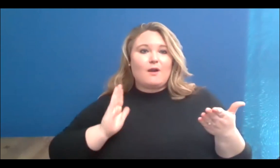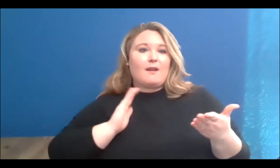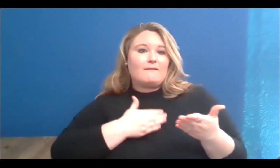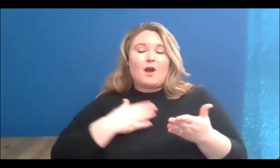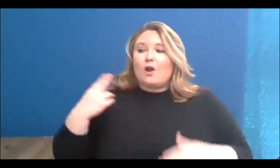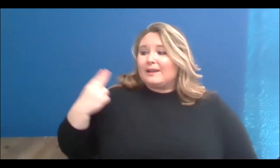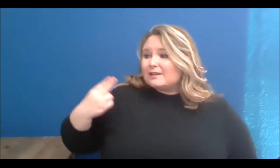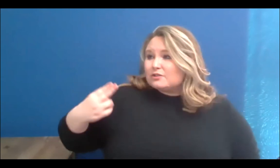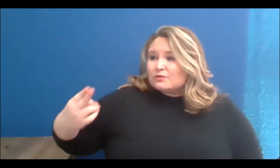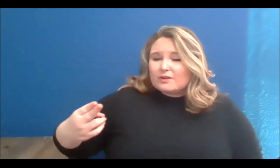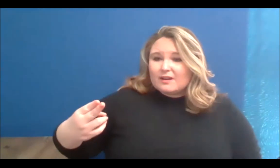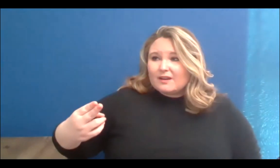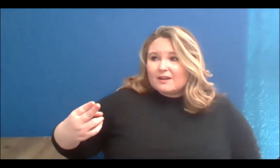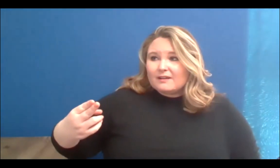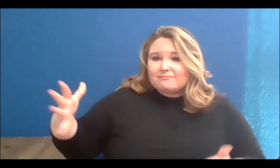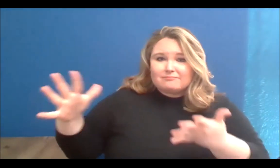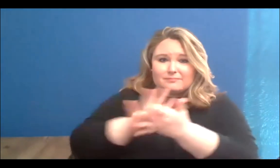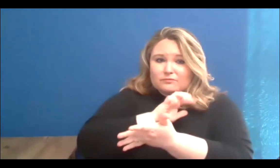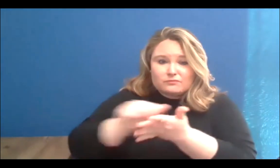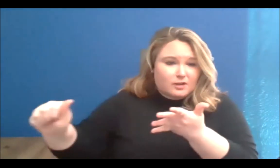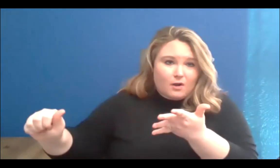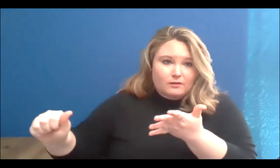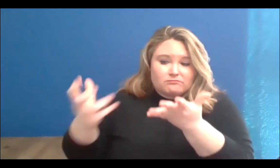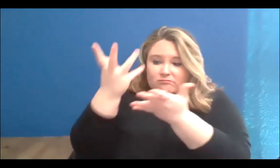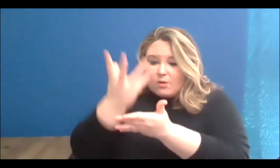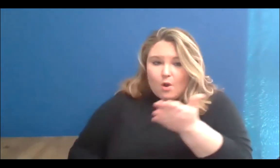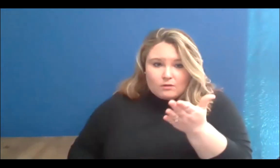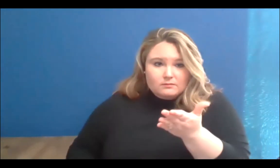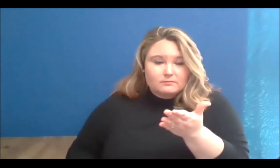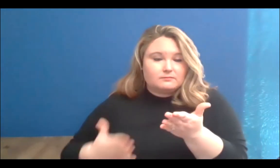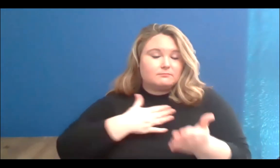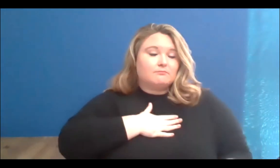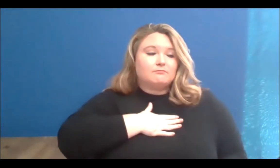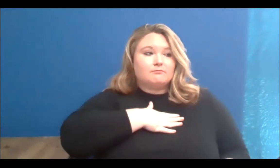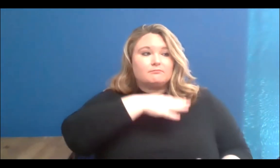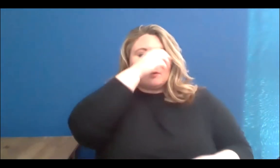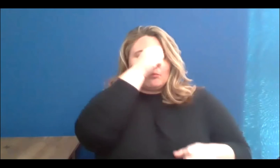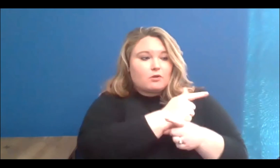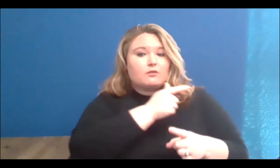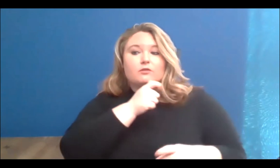of the reality of many of my brothers and sisters and myself back in the